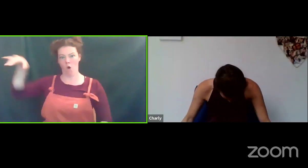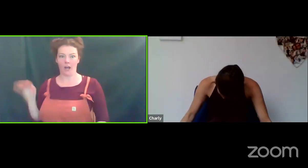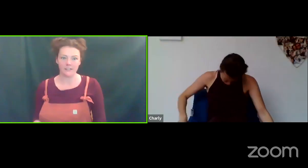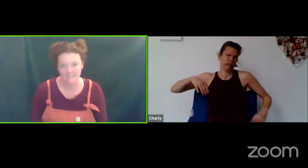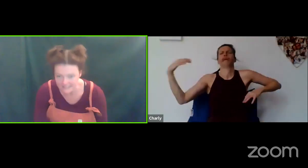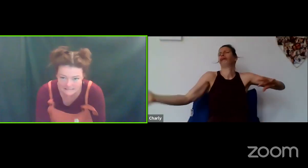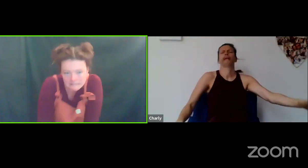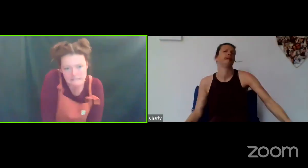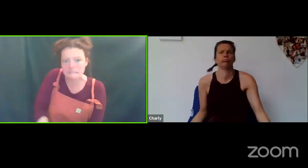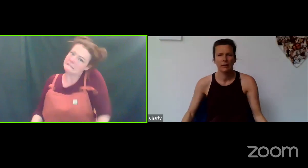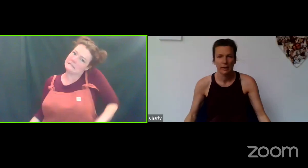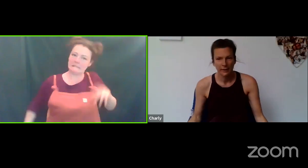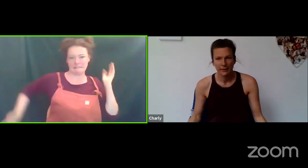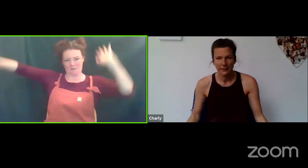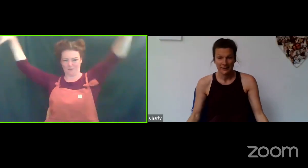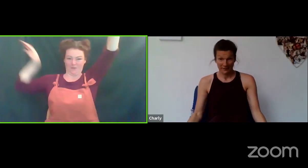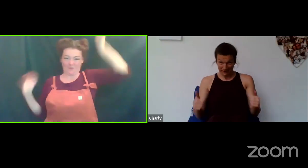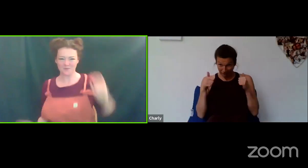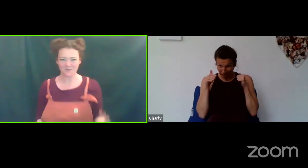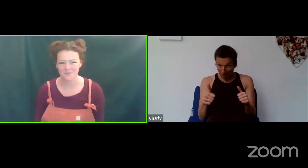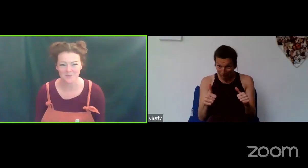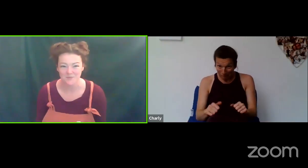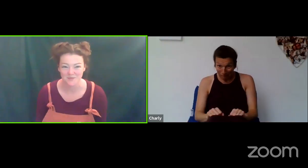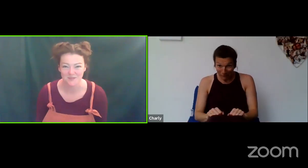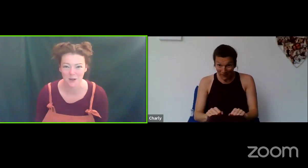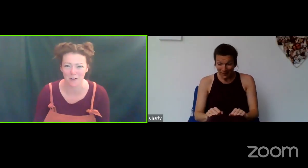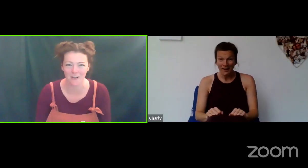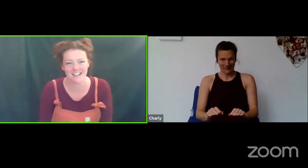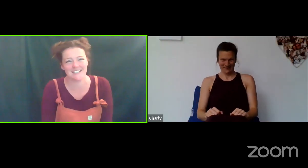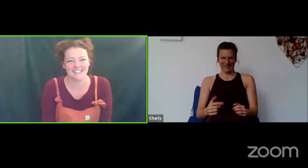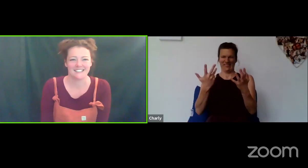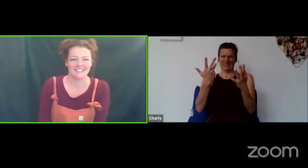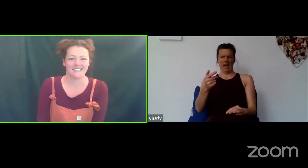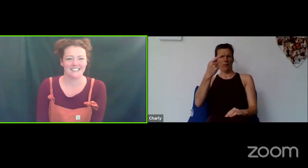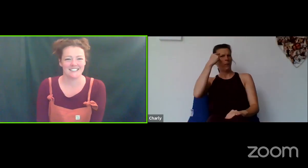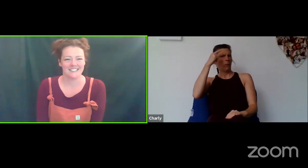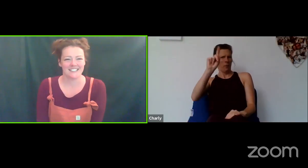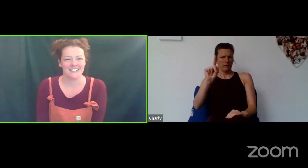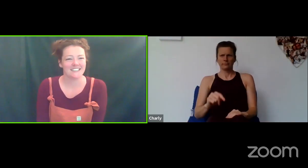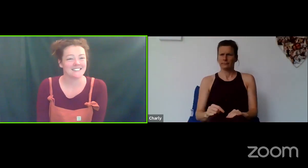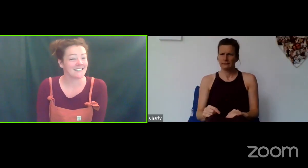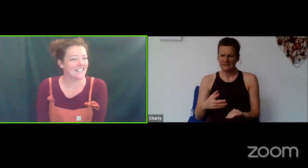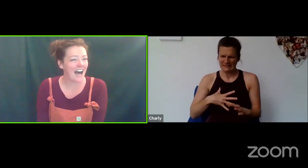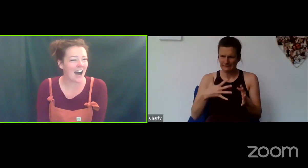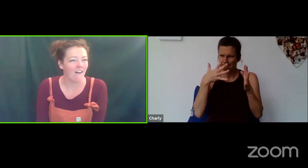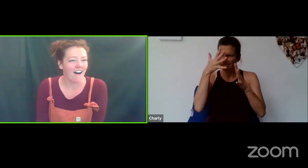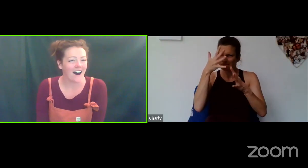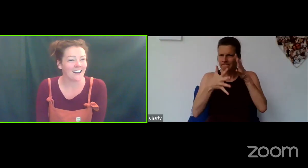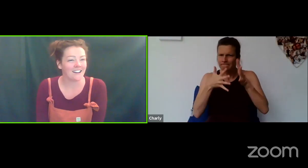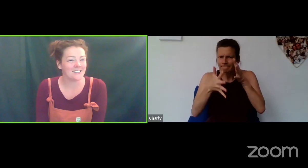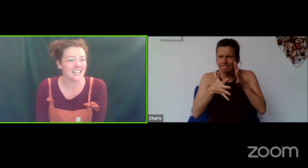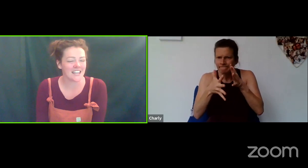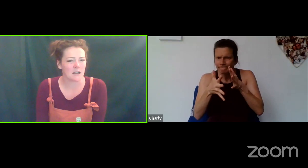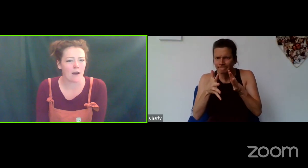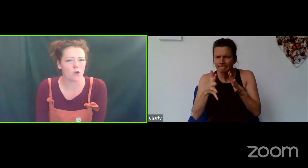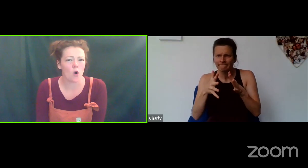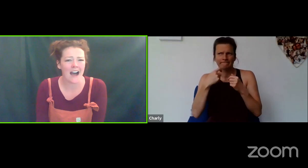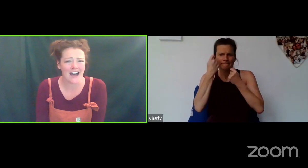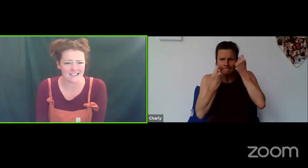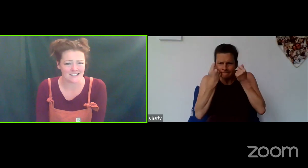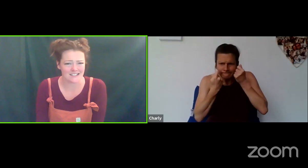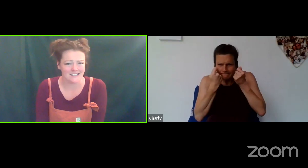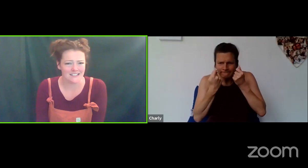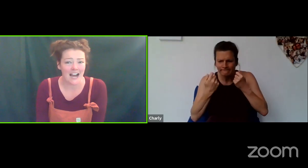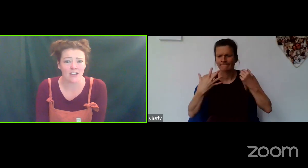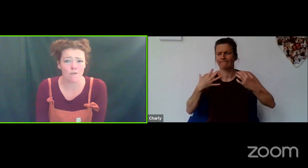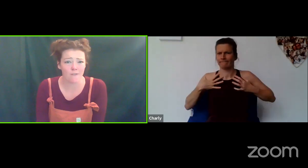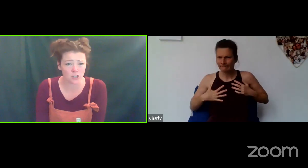wild! Great! So now I'd like you to think about your hands and your facial